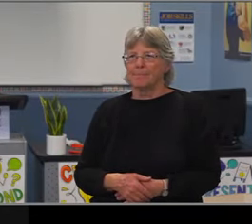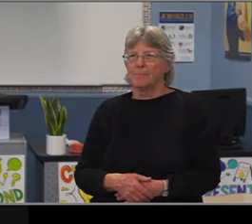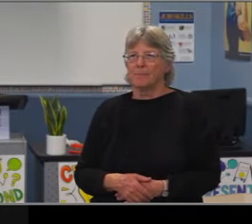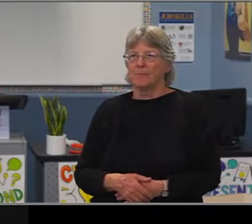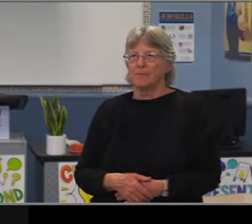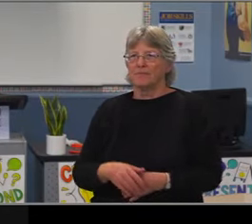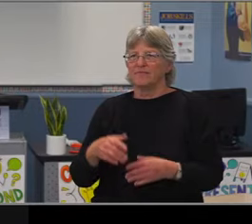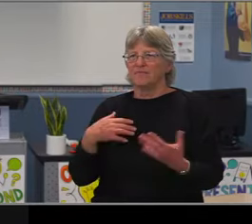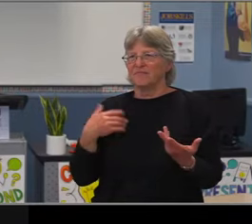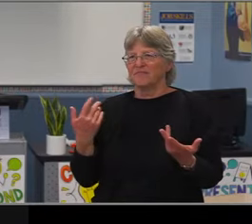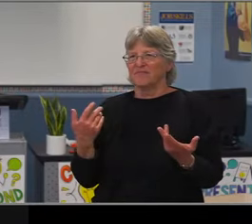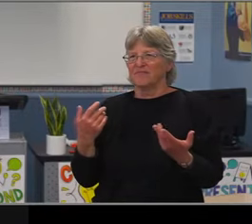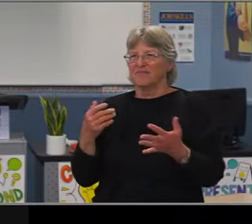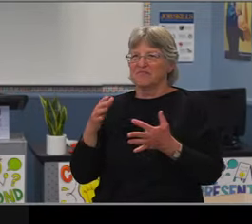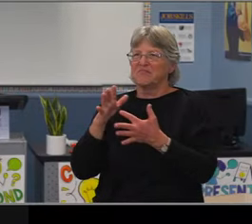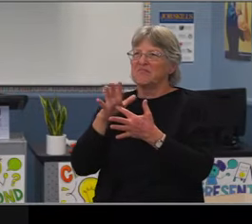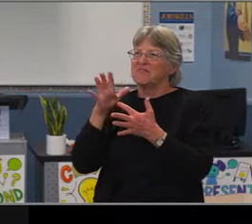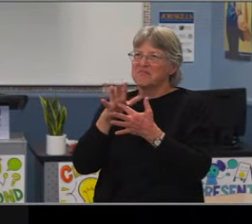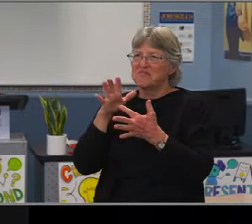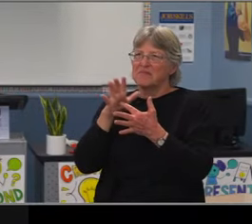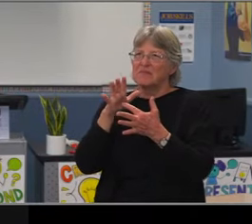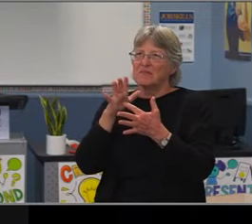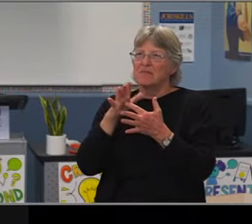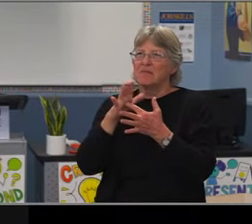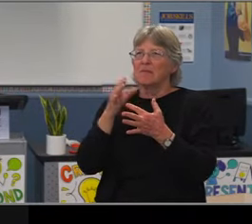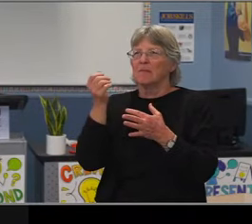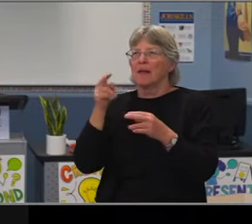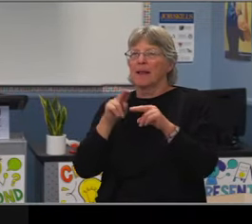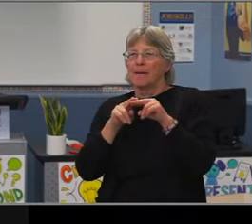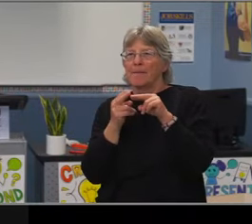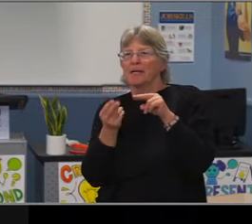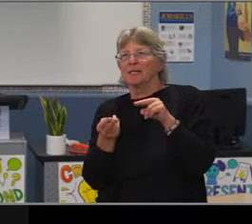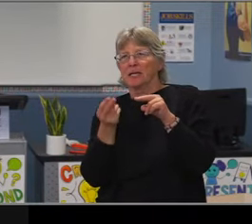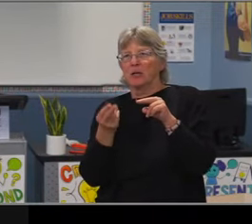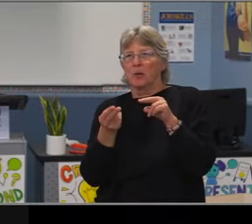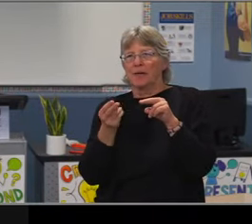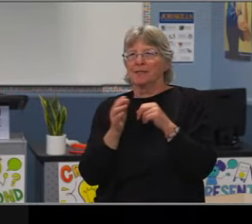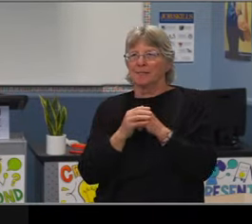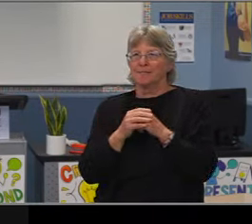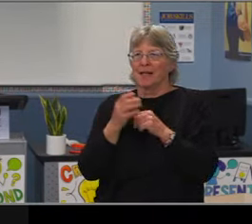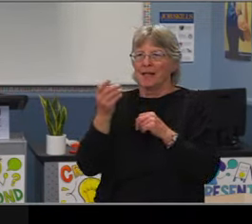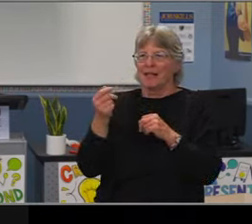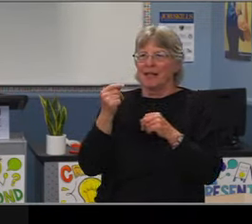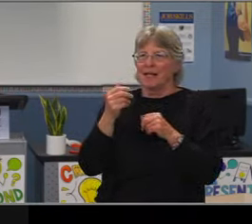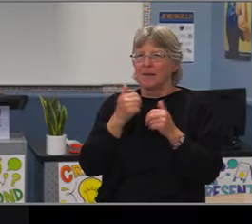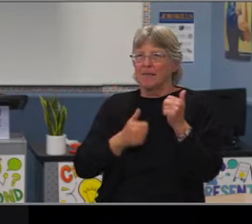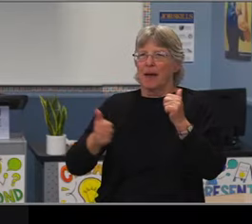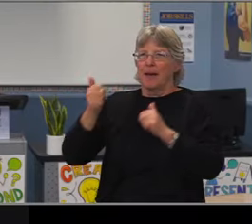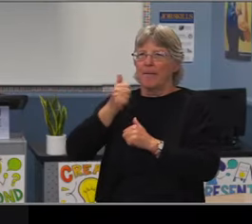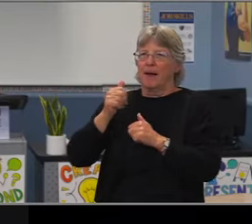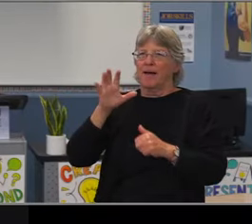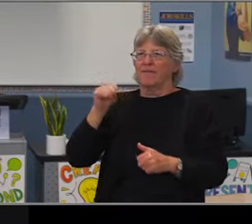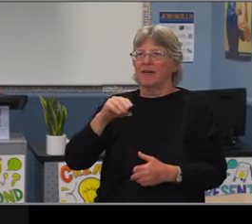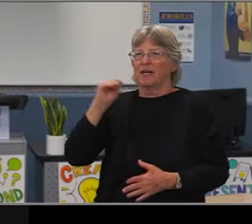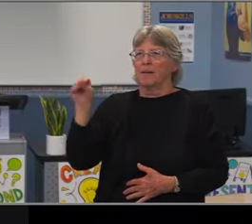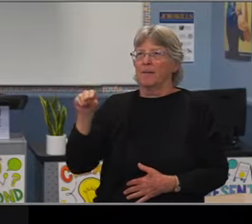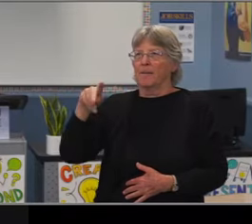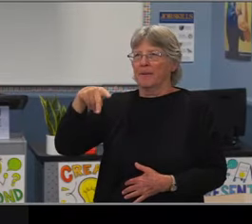When we look at middle school again, we see that there's not a huge difference in the attendance rates for our LatinX students